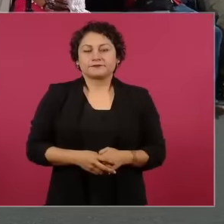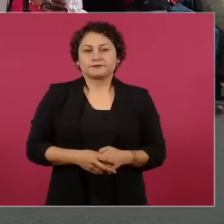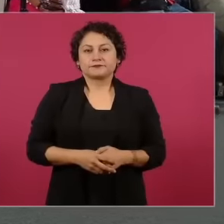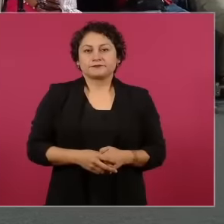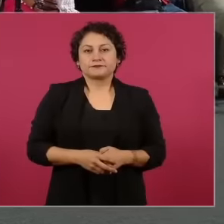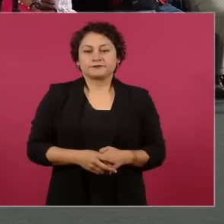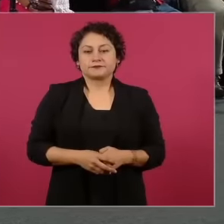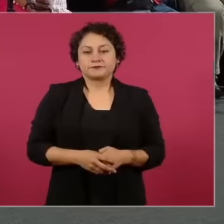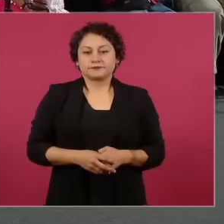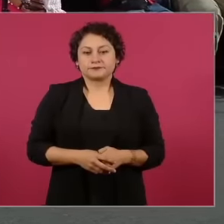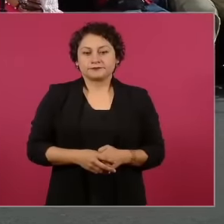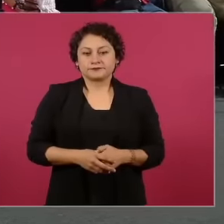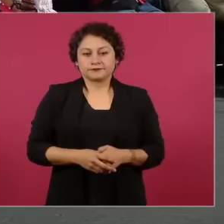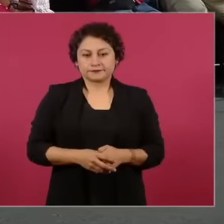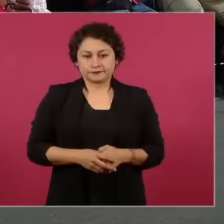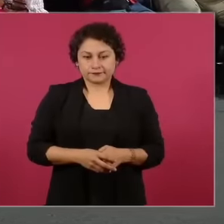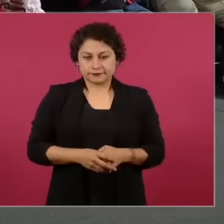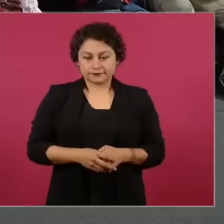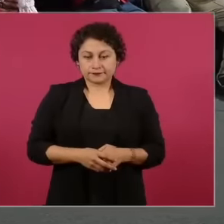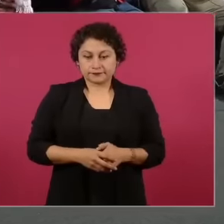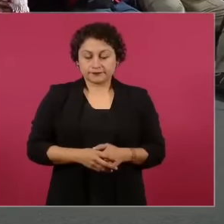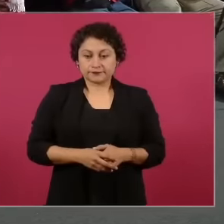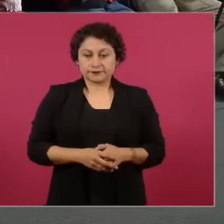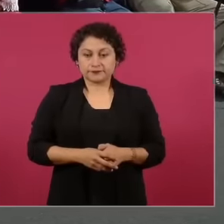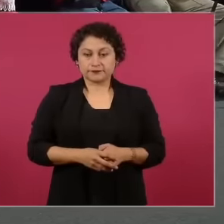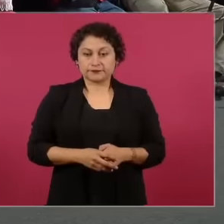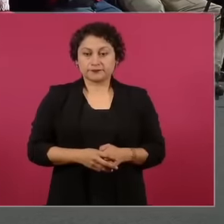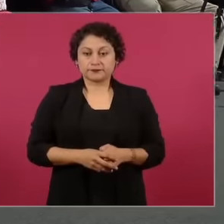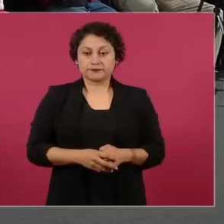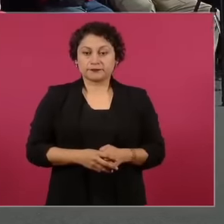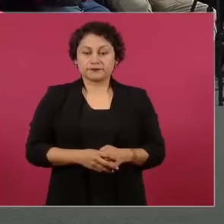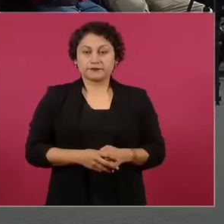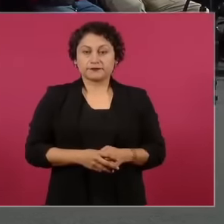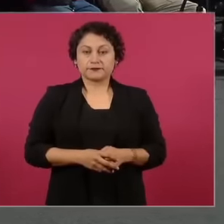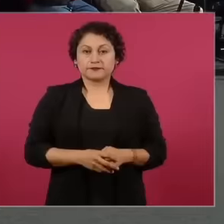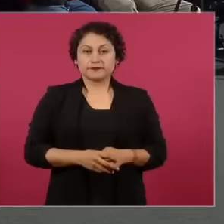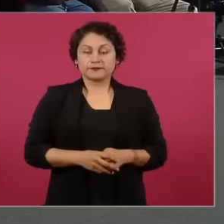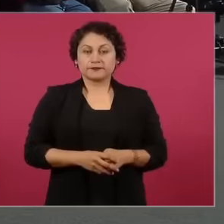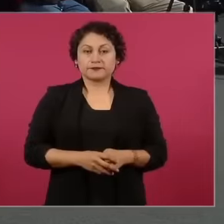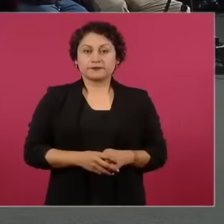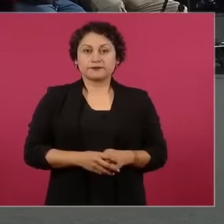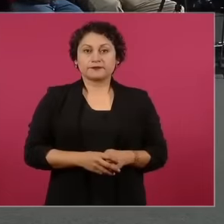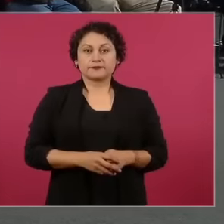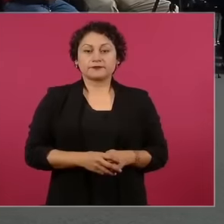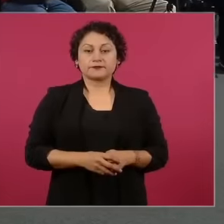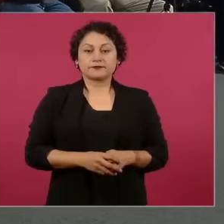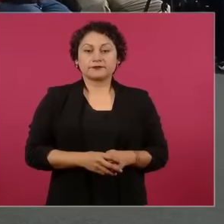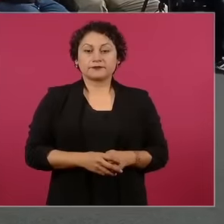let's go now let's